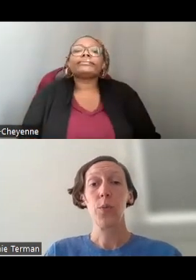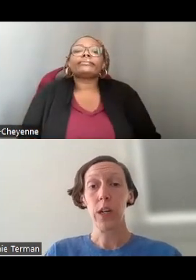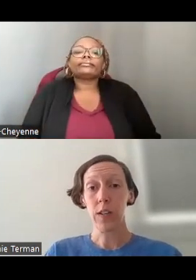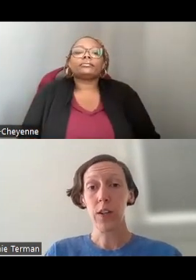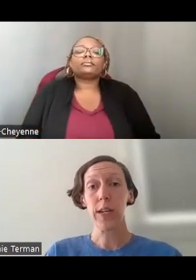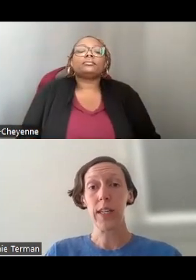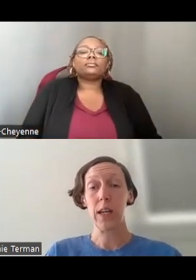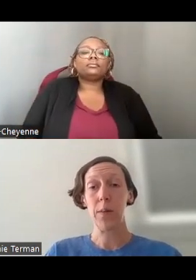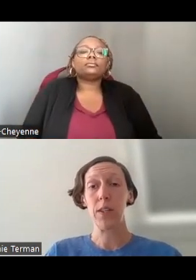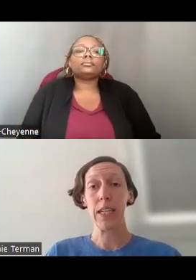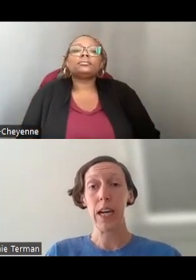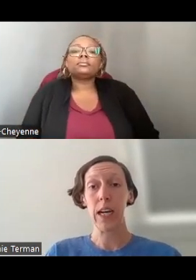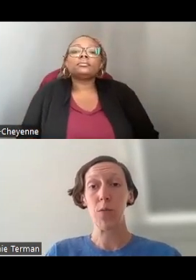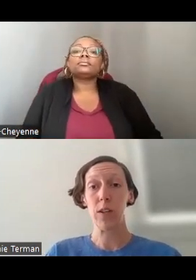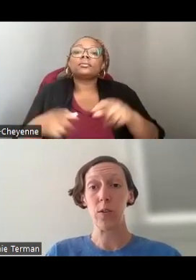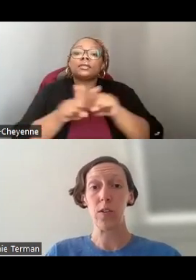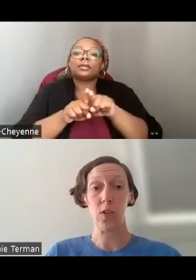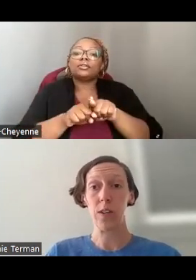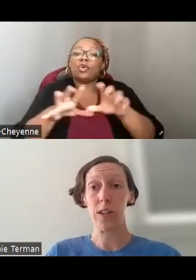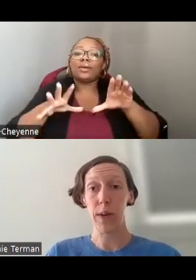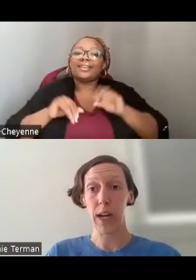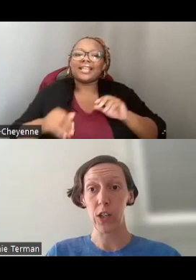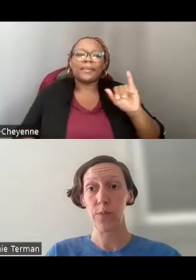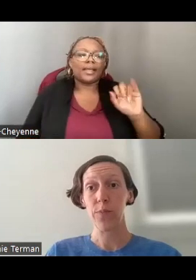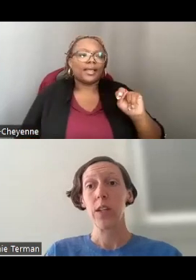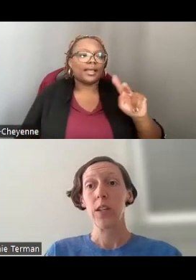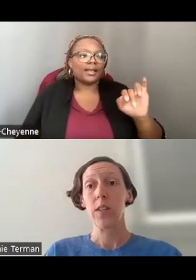WE ALSO ACCEPT IN-KIND RESOURCES TOWARDS THE MATCH.